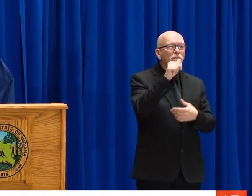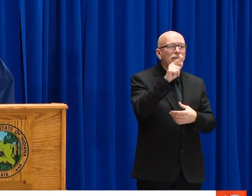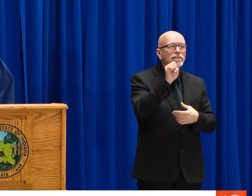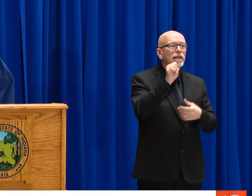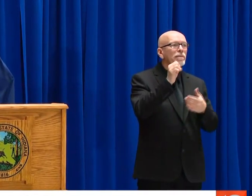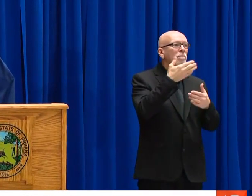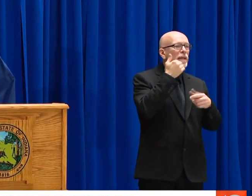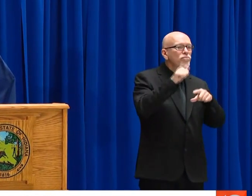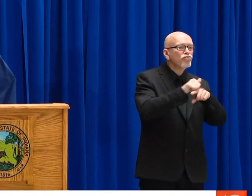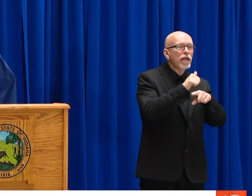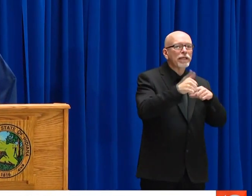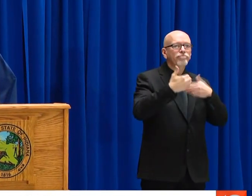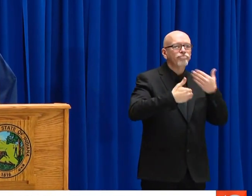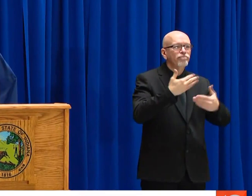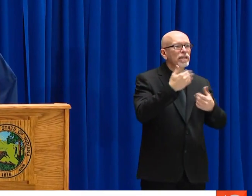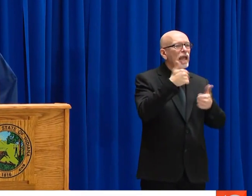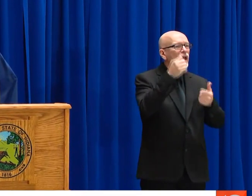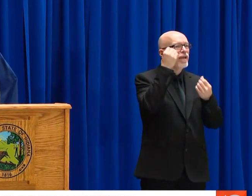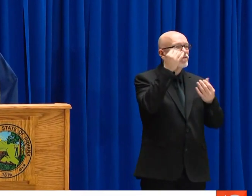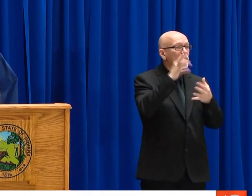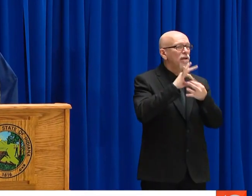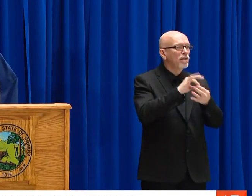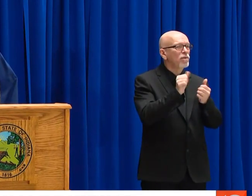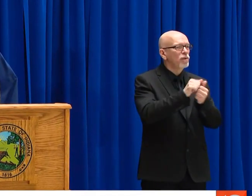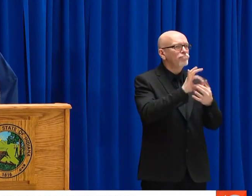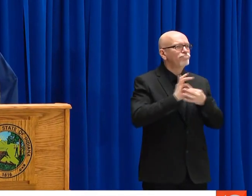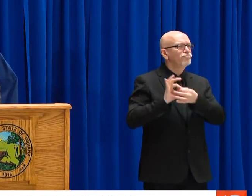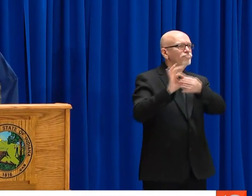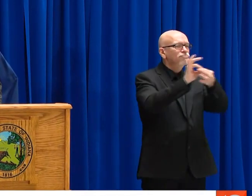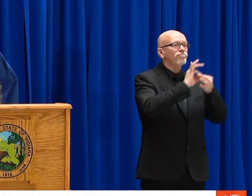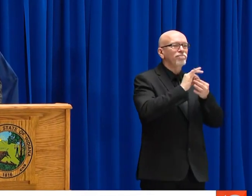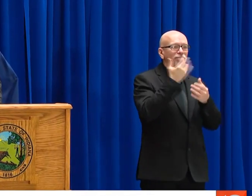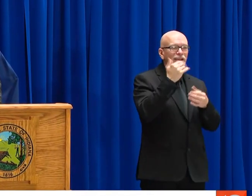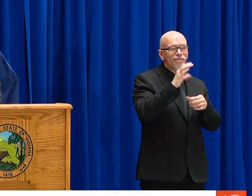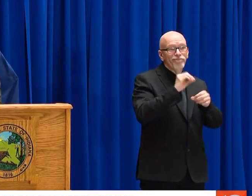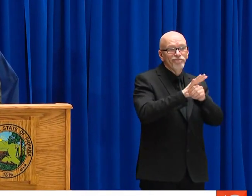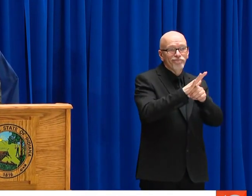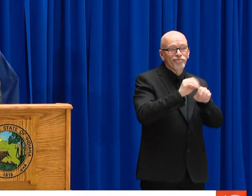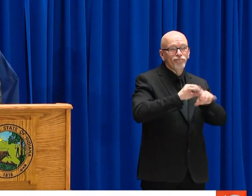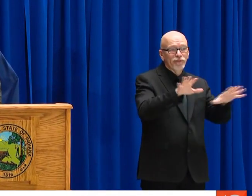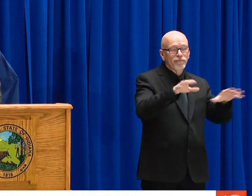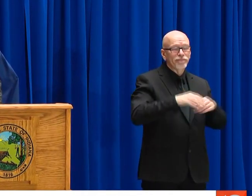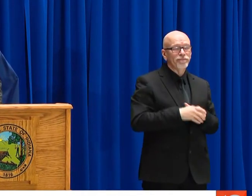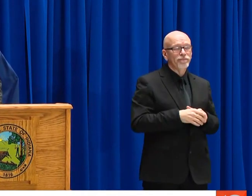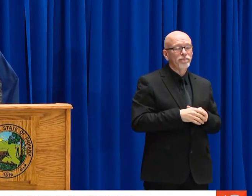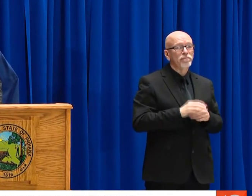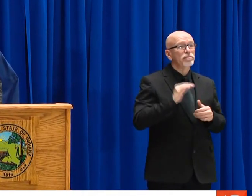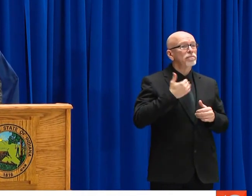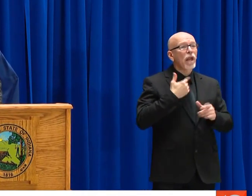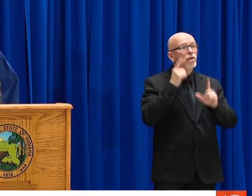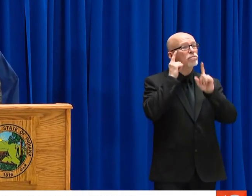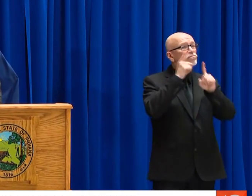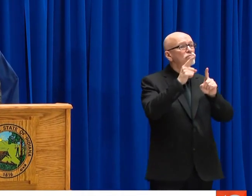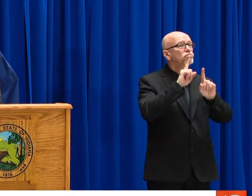BEEN WORKING TO PROVIDE EMS PROVIDER AGENCIES AND FIRST RESPONDERS ACROSS THE INDIANA TIRE STATE WITH BEST PRACTICE PROTOCOLS AND INFORMATION AS